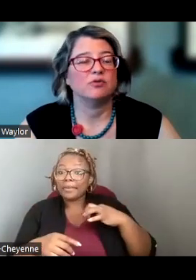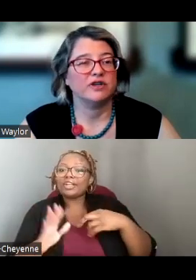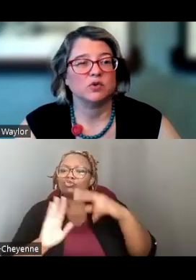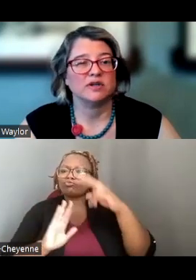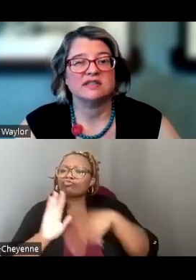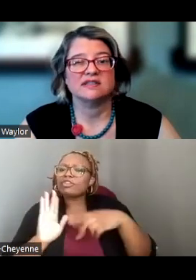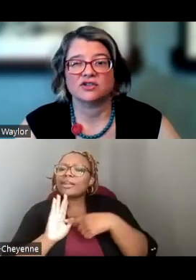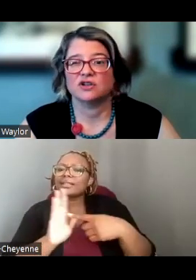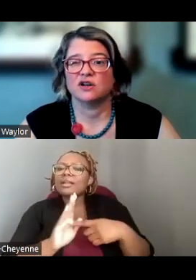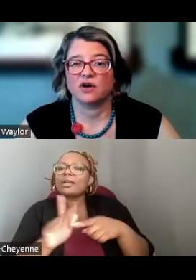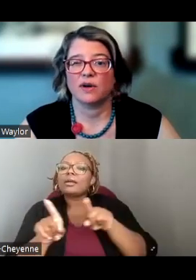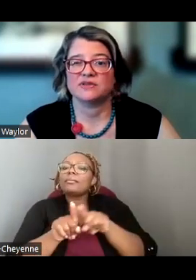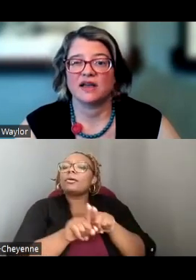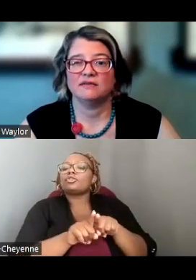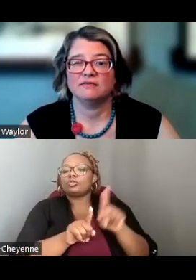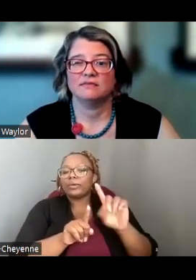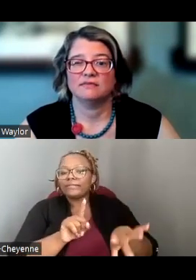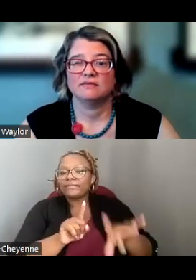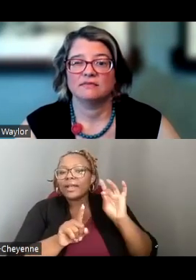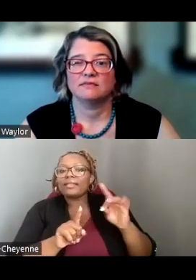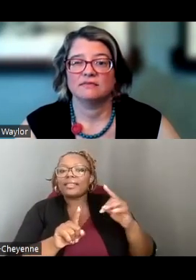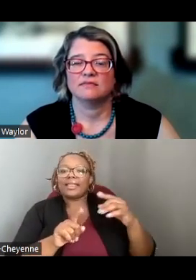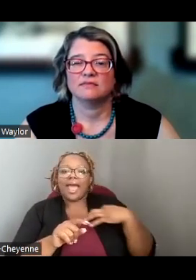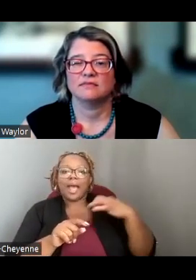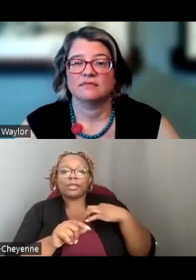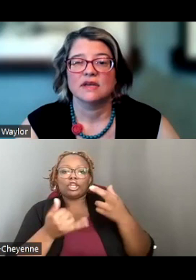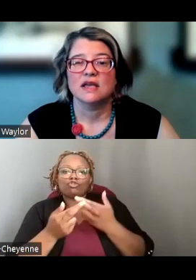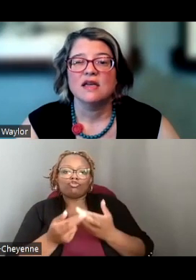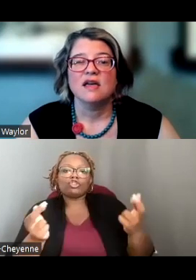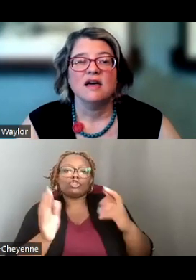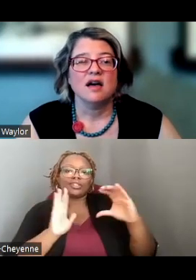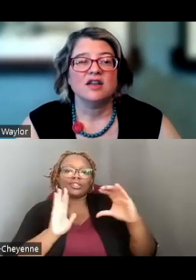APPLICANT RESOURCES SECTION OF OUR WEBSITE.